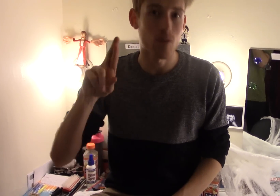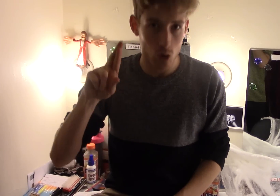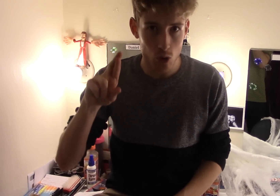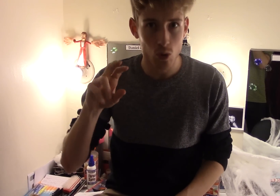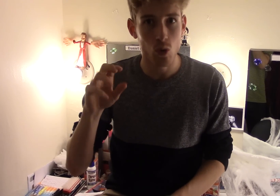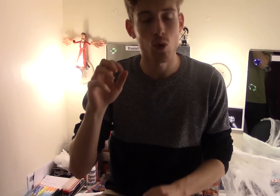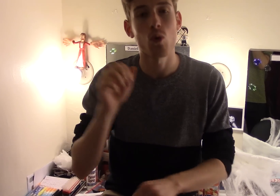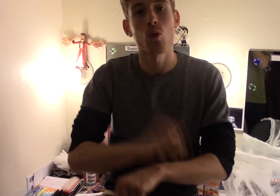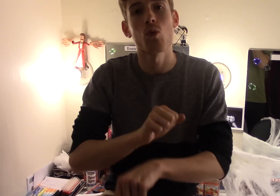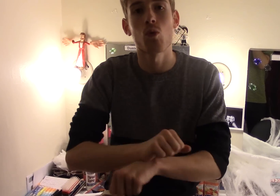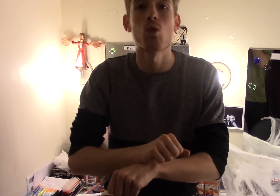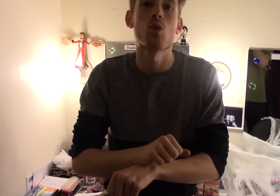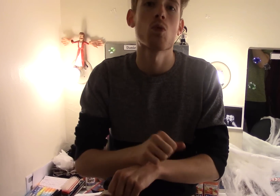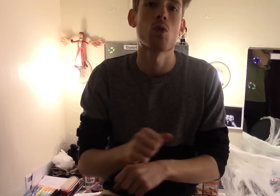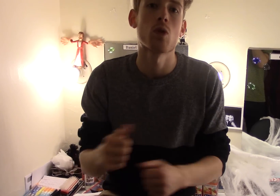I have ever worked with,